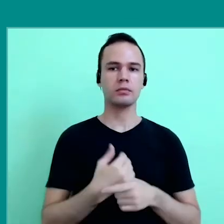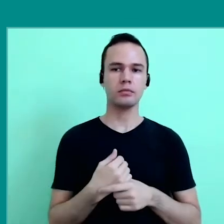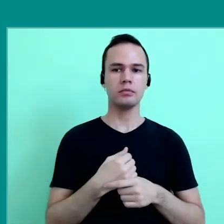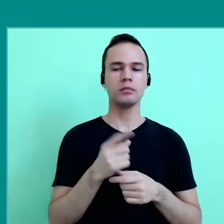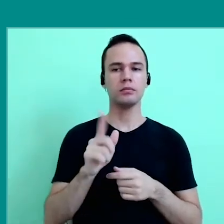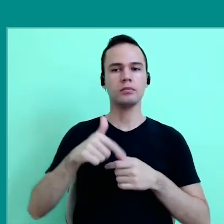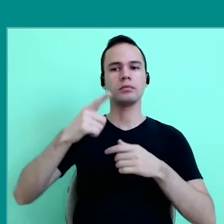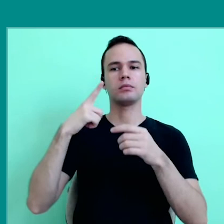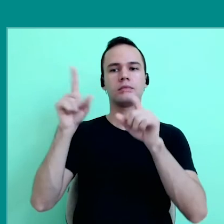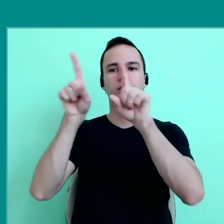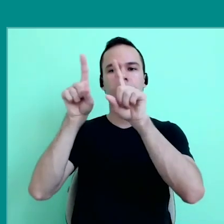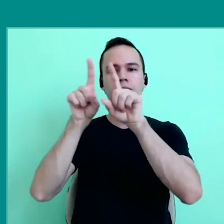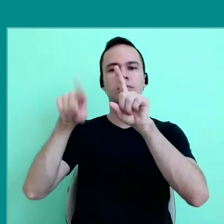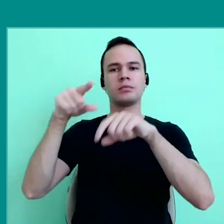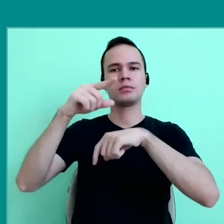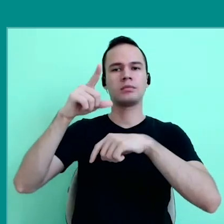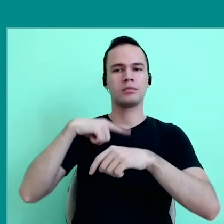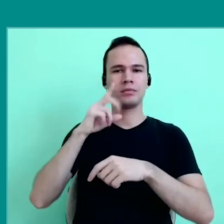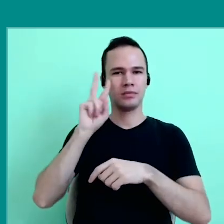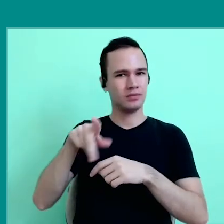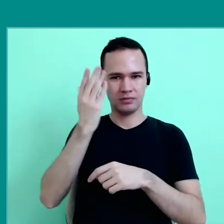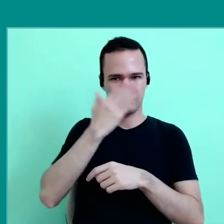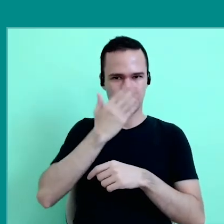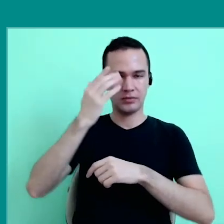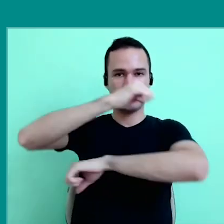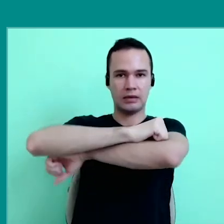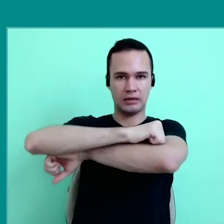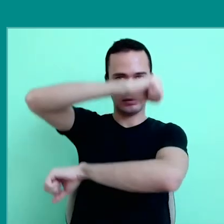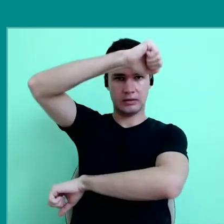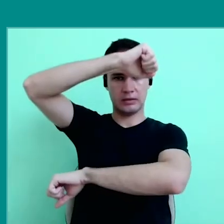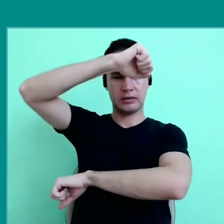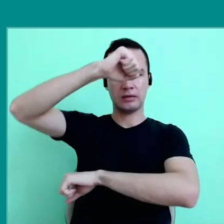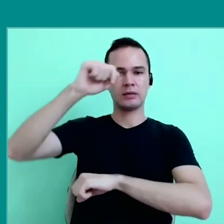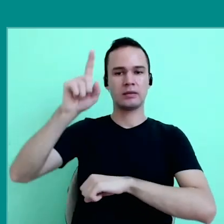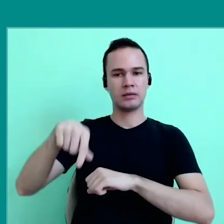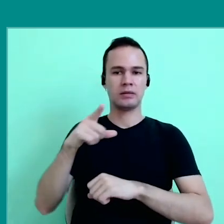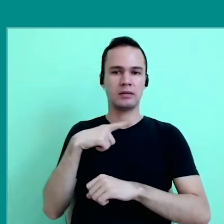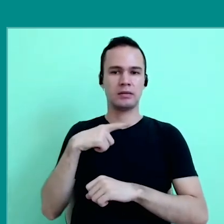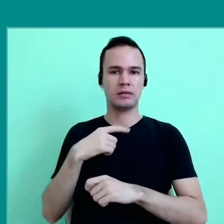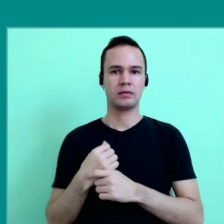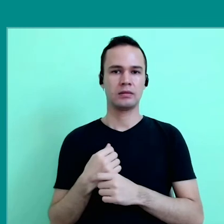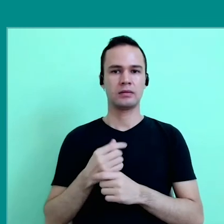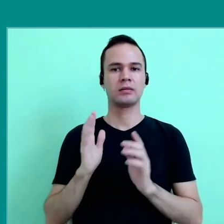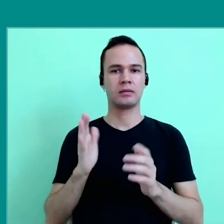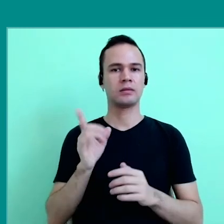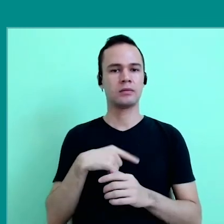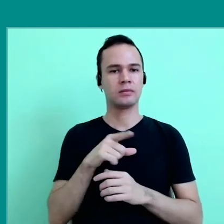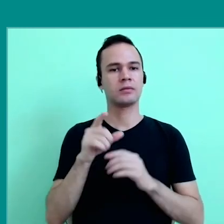The window also was very interesting, here you can't see, but the window, the buildings with windows already existed, of course,